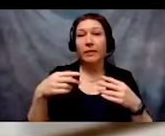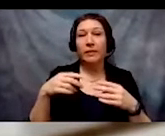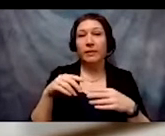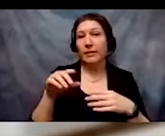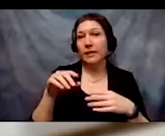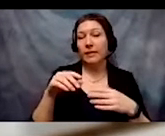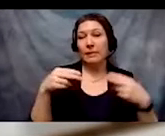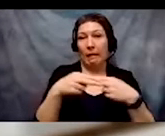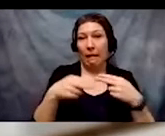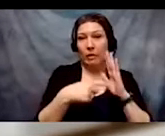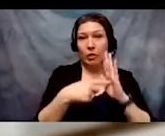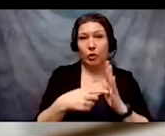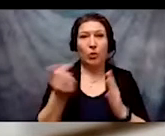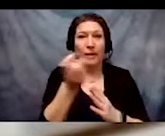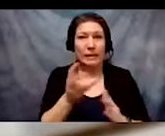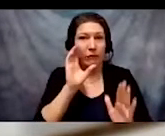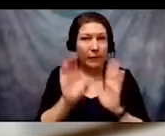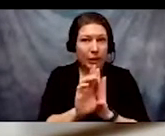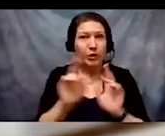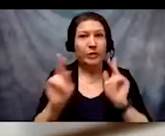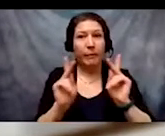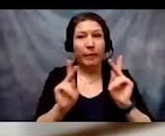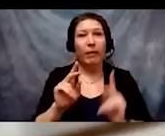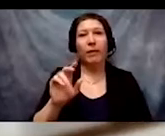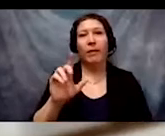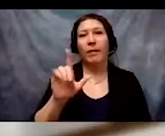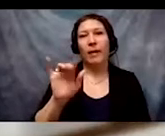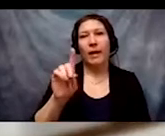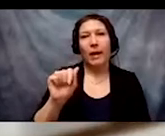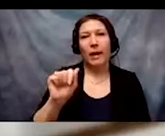Patty Berne, Alice Wong,